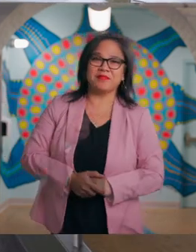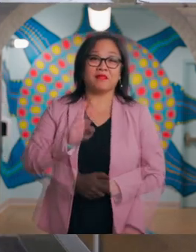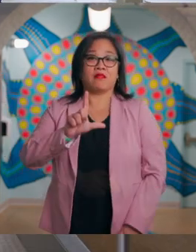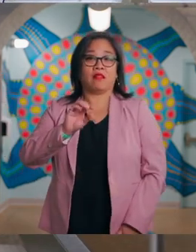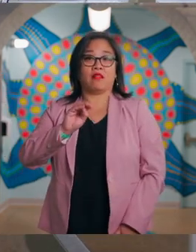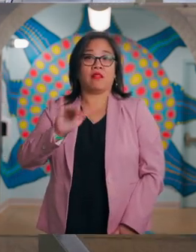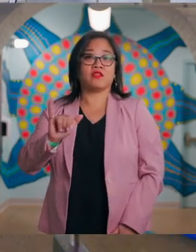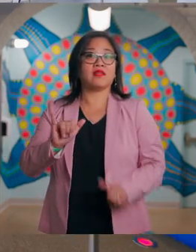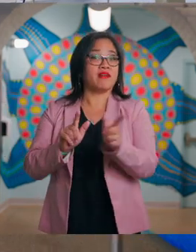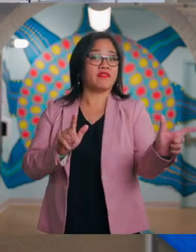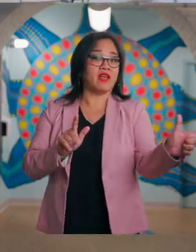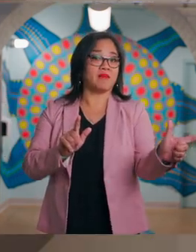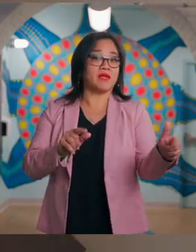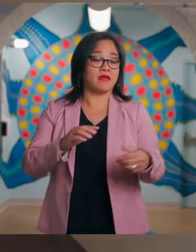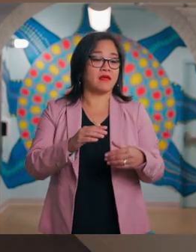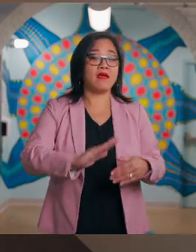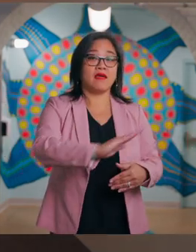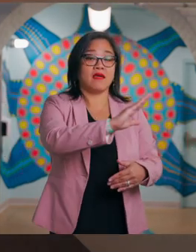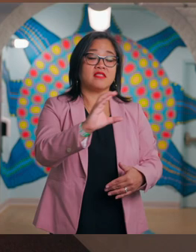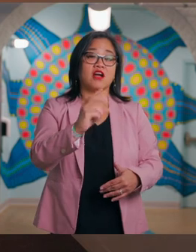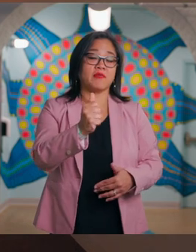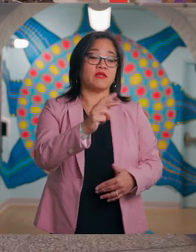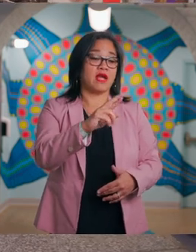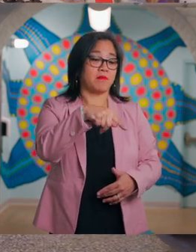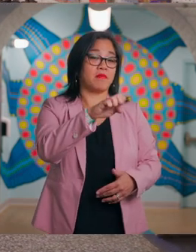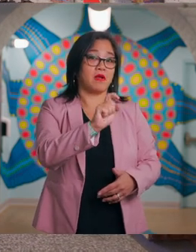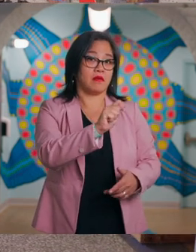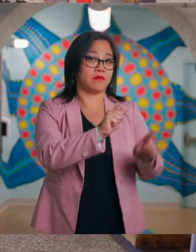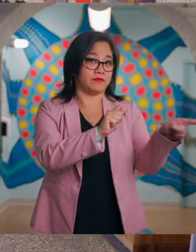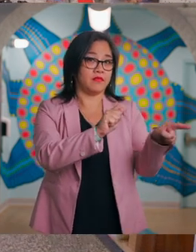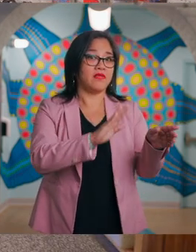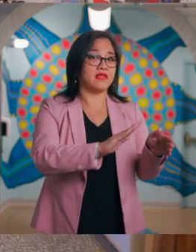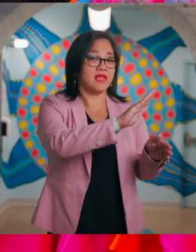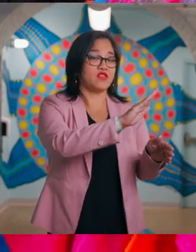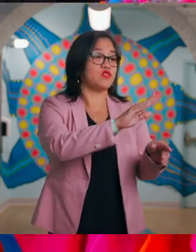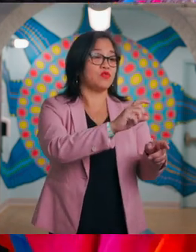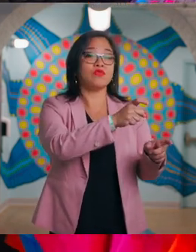To the left of the lobby is a carpeted ramp that takes you to the gift shop on your left.